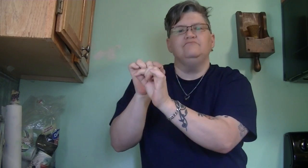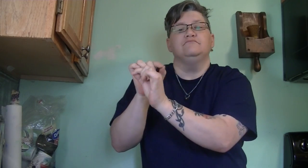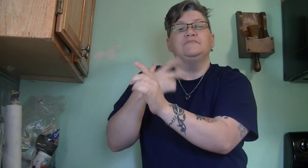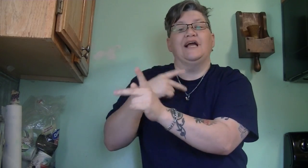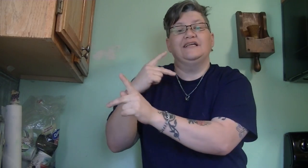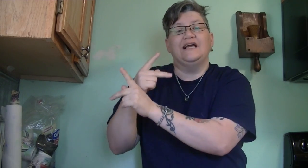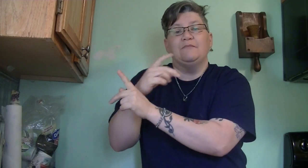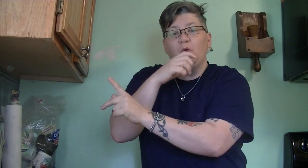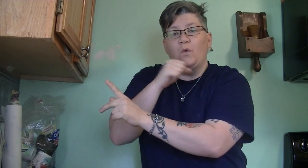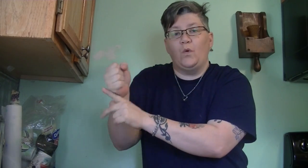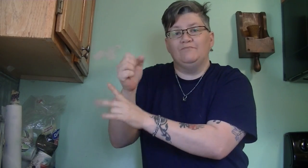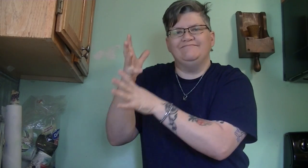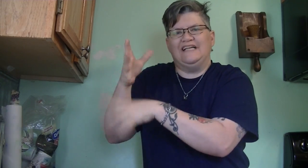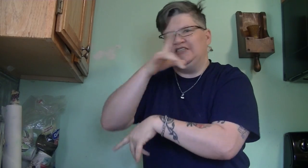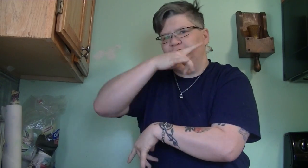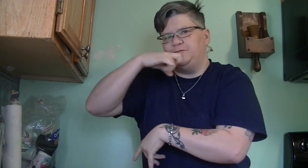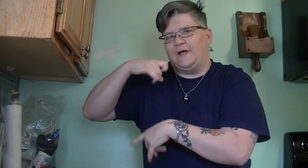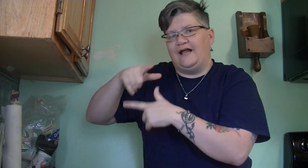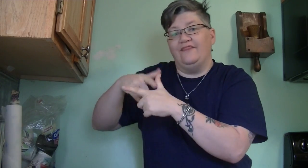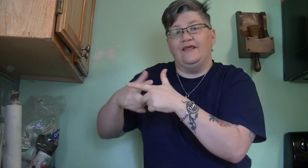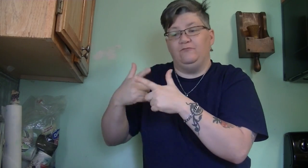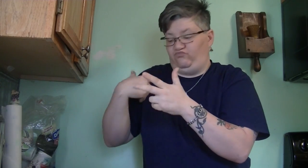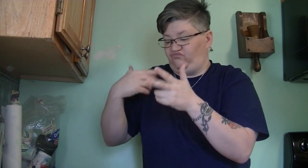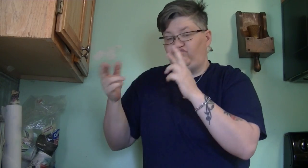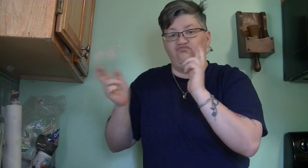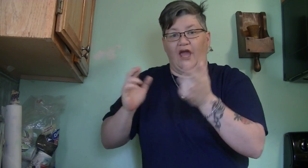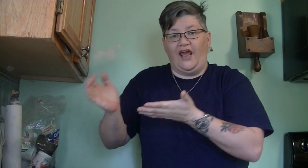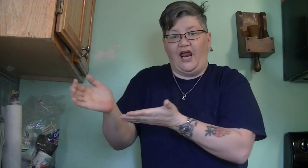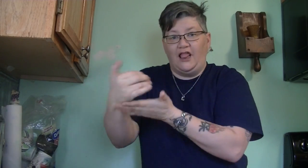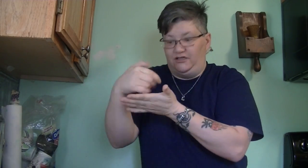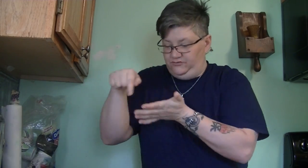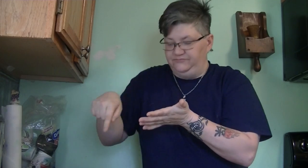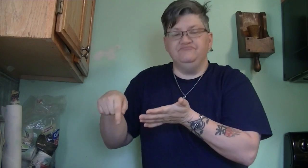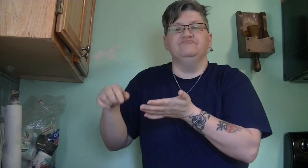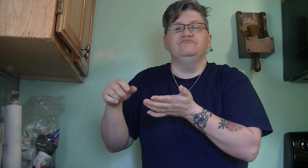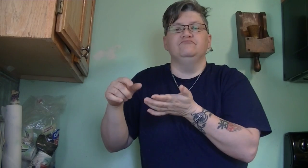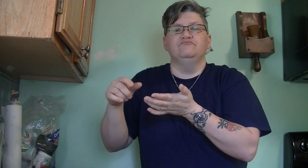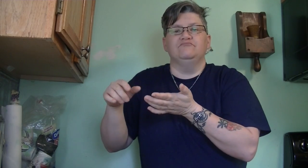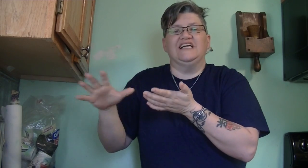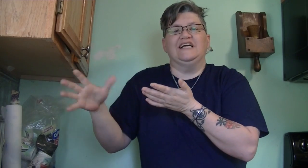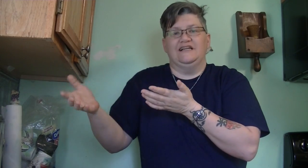I keep the old one and I let it dry Then when I'm ready, I collect them